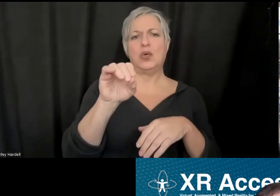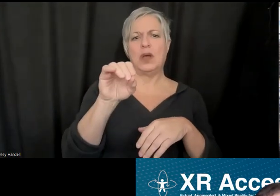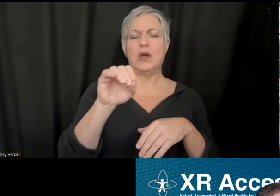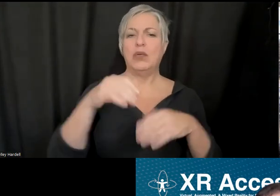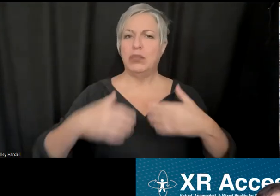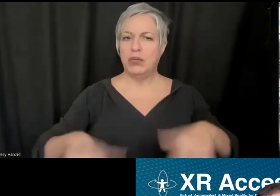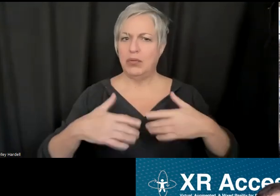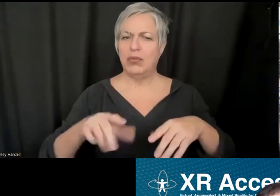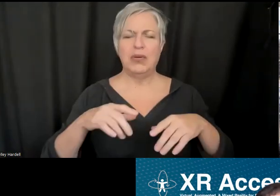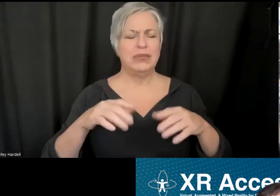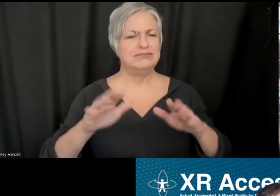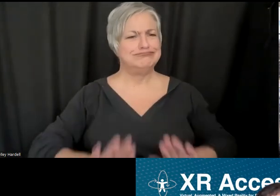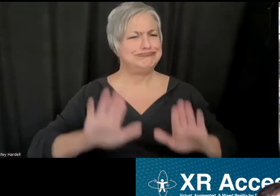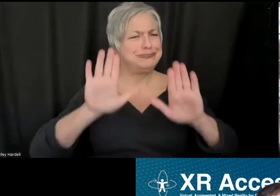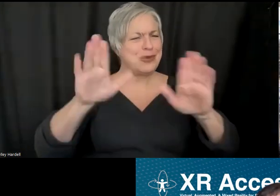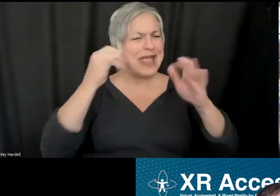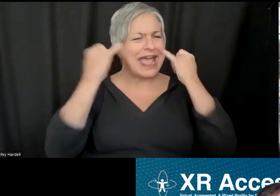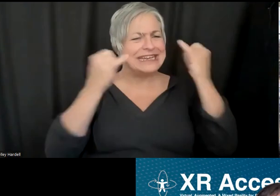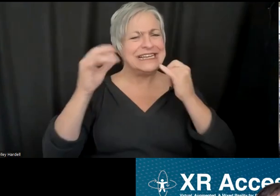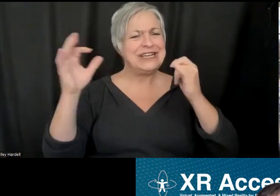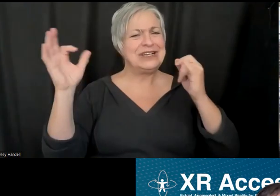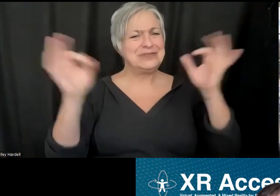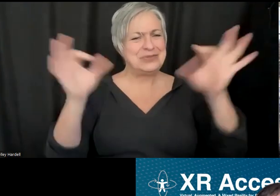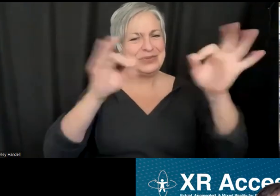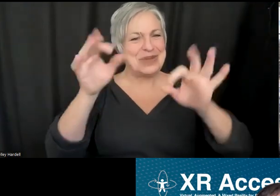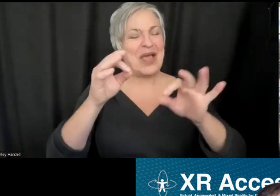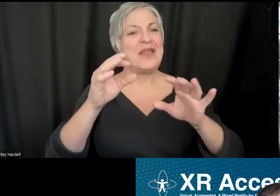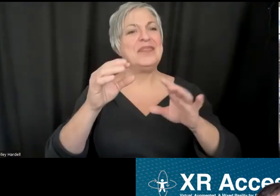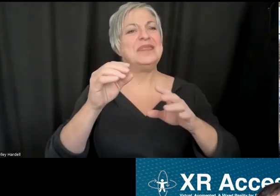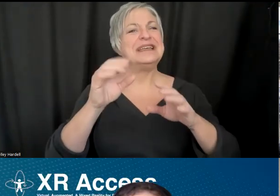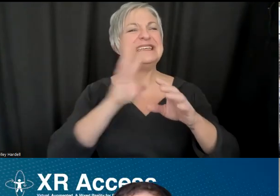great ideas about the bubble design, and I'm wondering, for